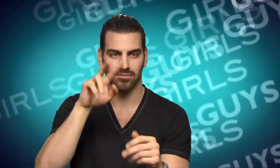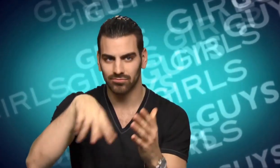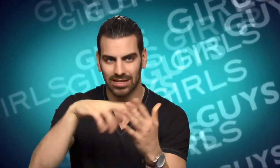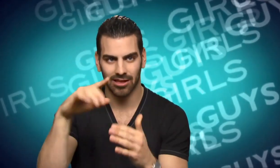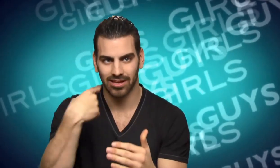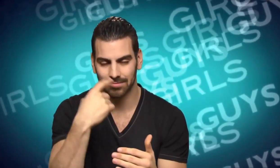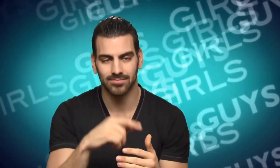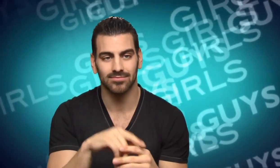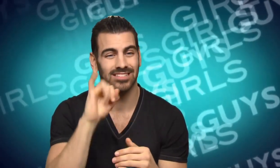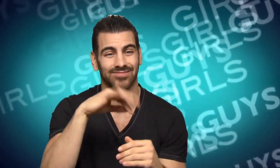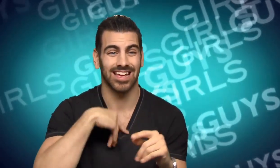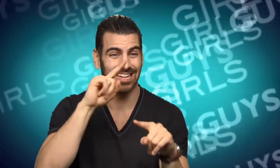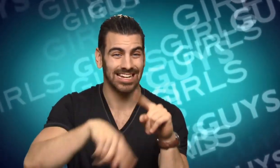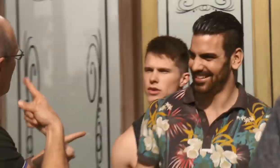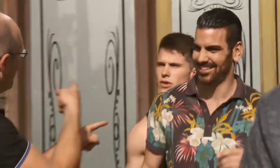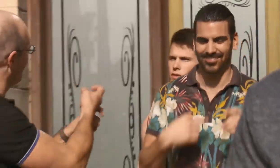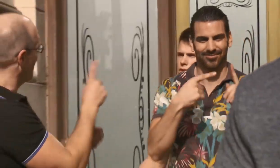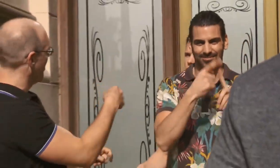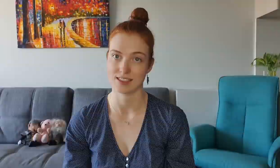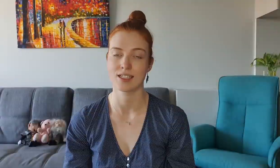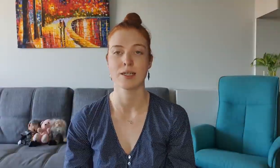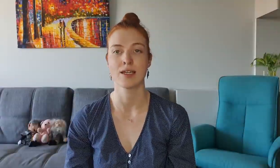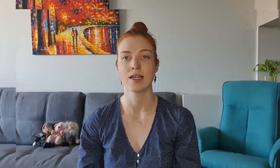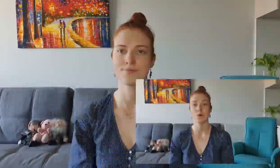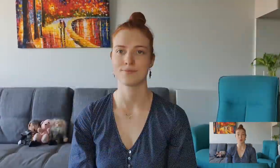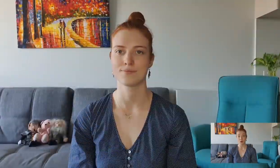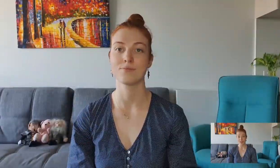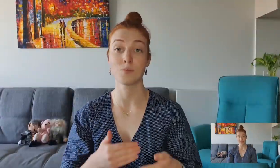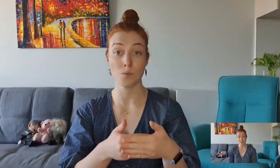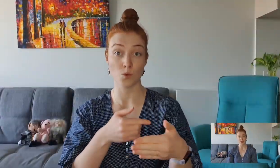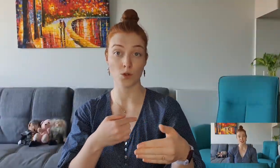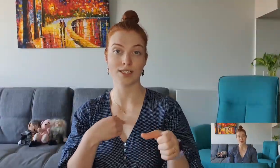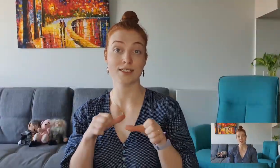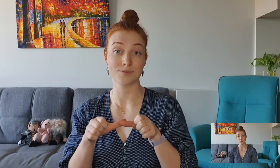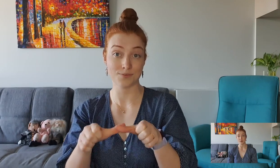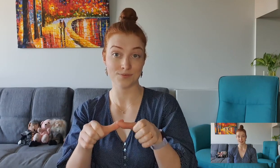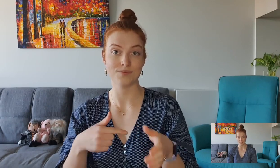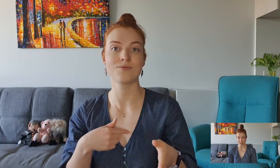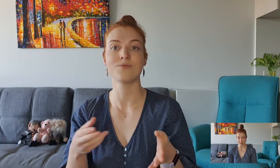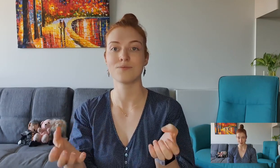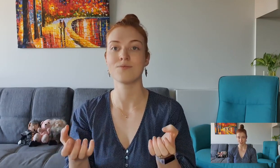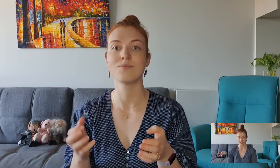I'm just your average everyday talking frog Before I continue I just want to talk about sign languages